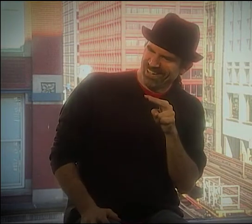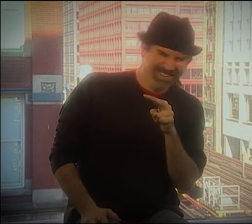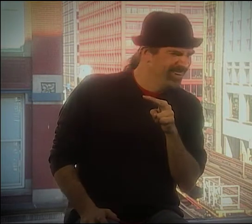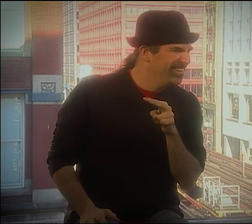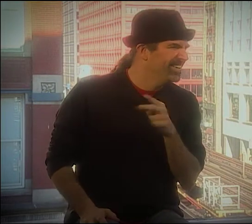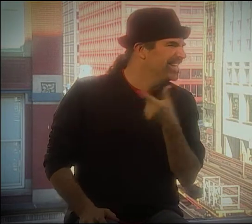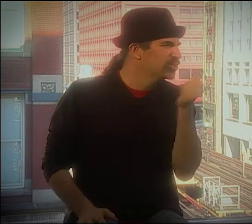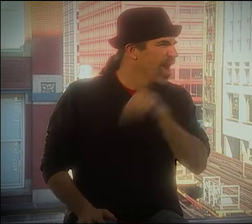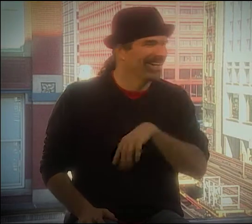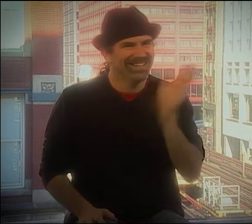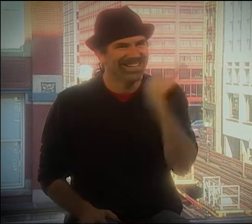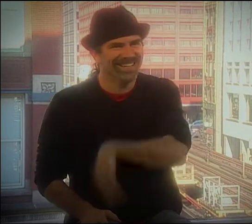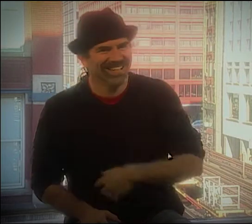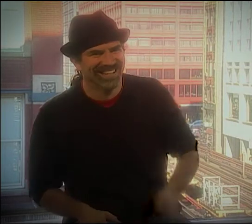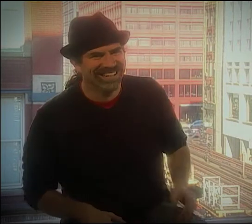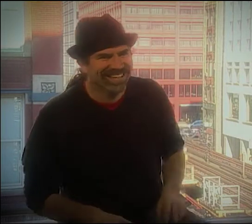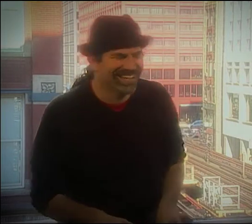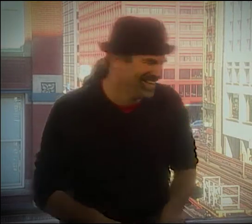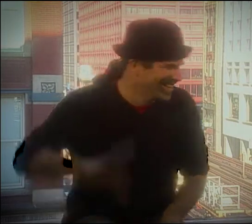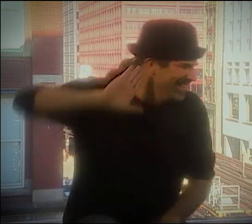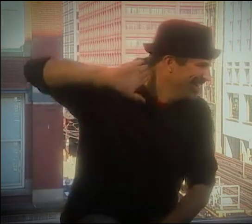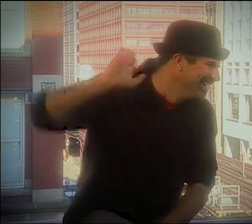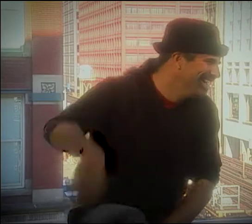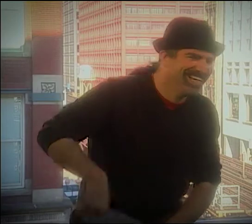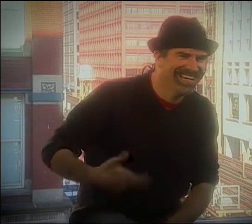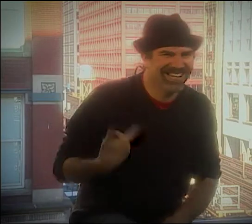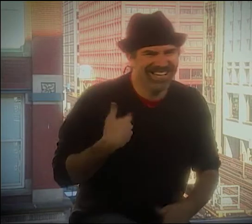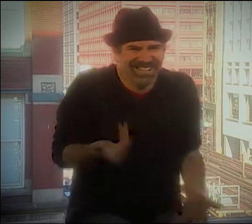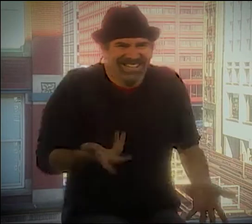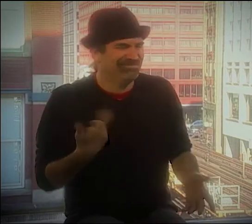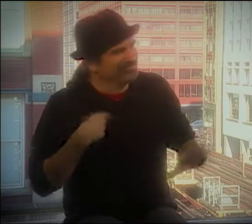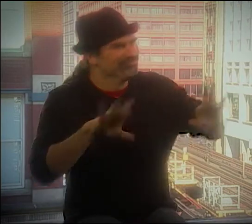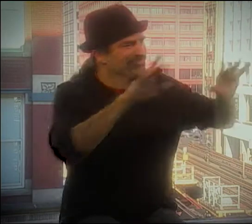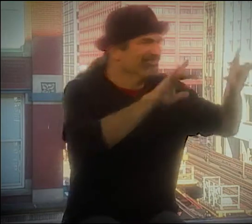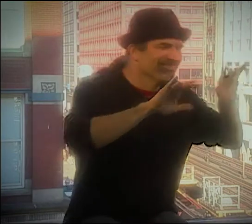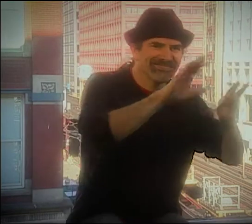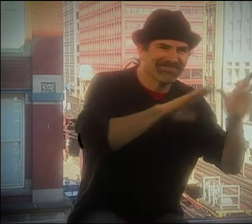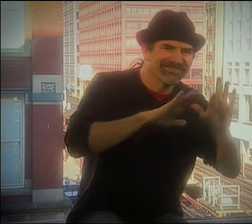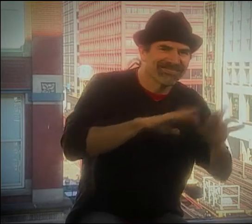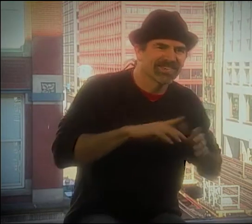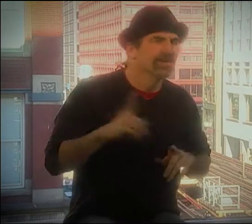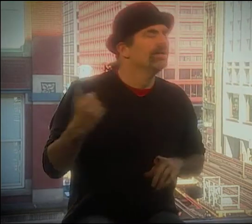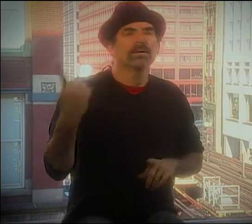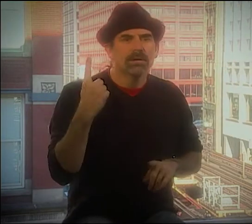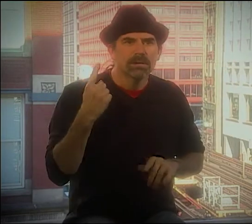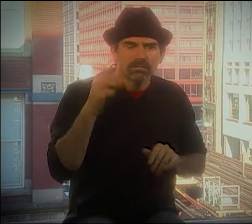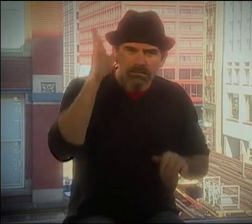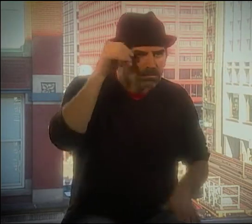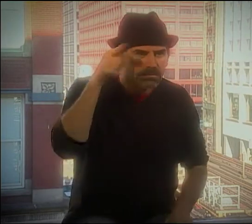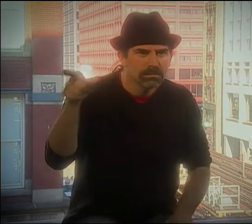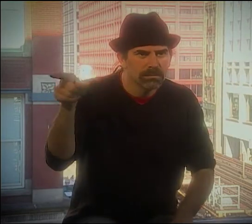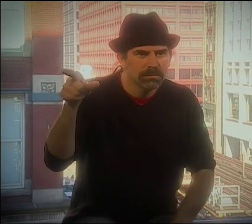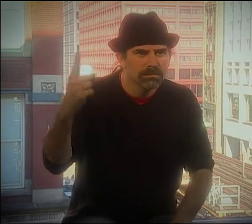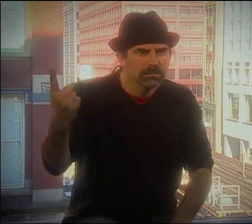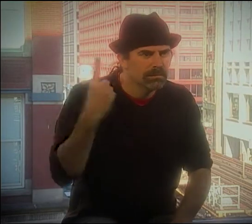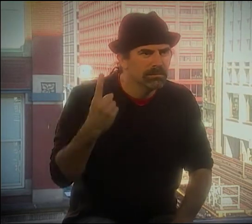I JUST KIND OF LOOKED AT HIM AND WENT, "NAH, THIS GUY'S DRUNK." SO I WENT ON, AND I'M TALKING TO MY FRIENDS, BUT HE KEPT